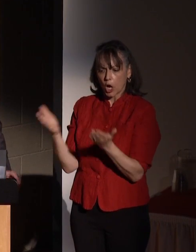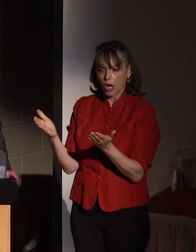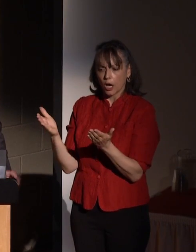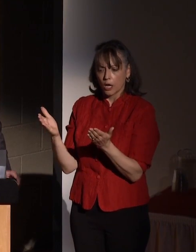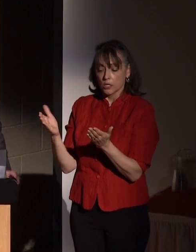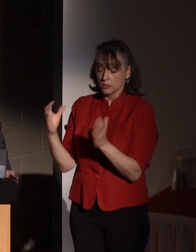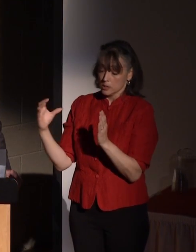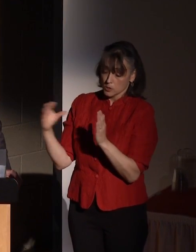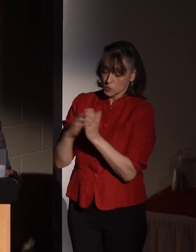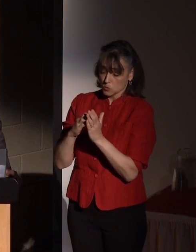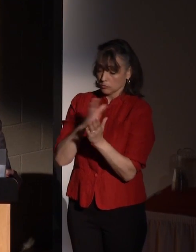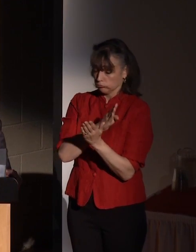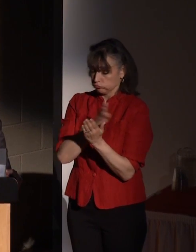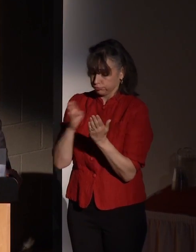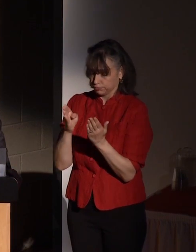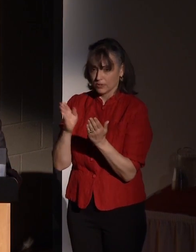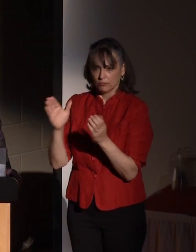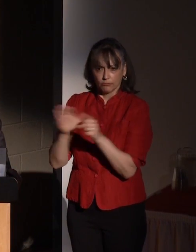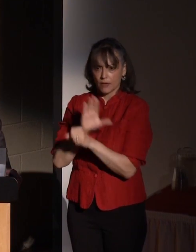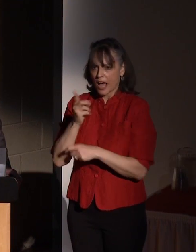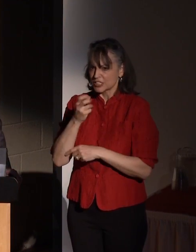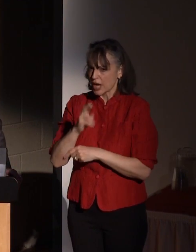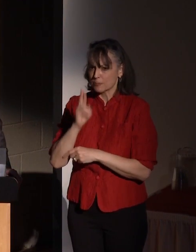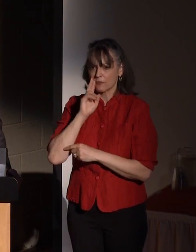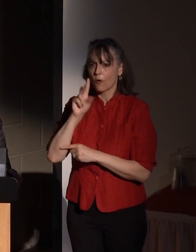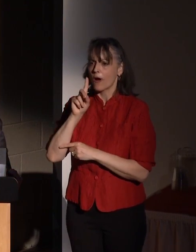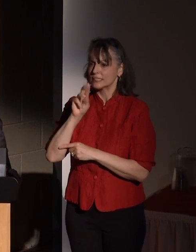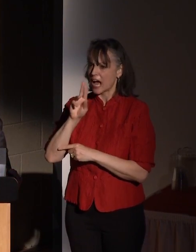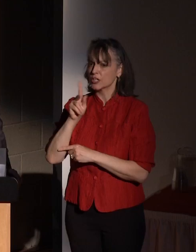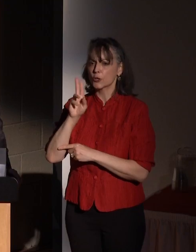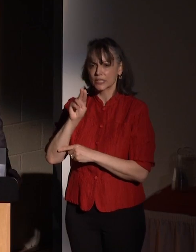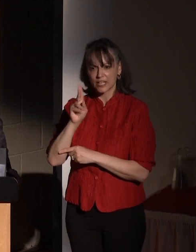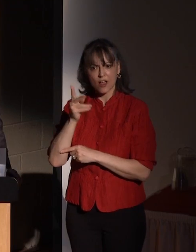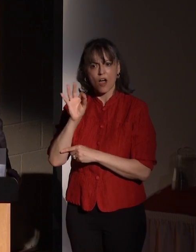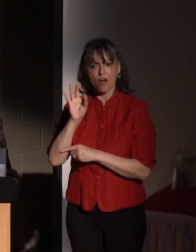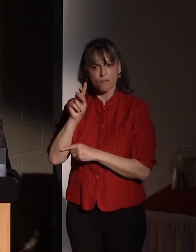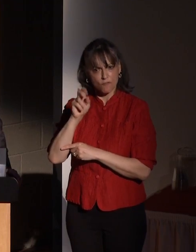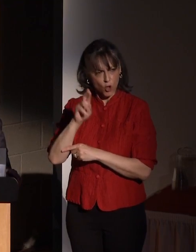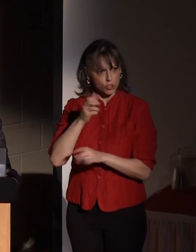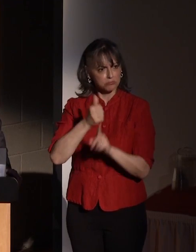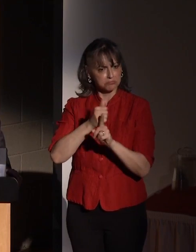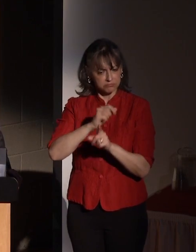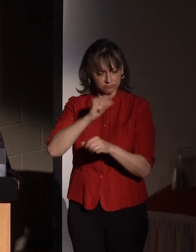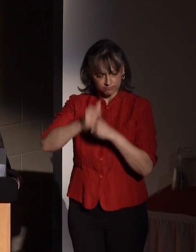Fuller. Dr. Fuller is an RIT alumnus from the class of 1970, and by